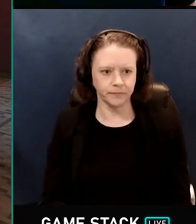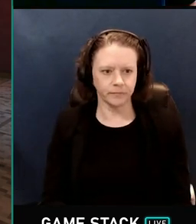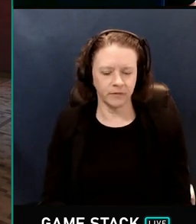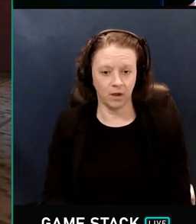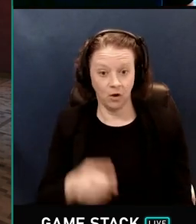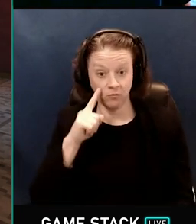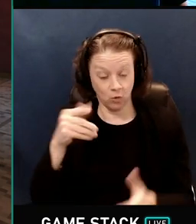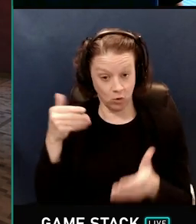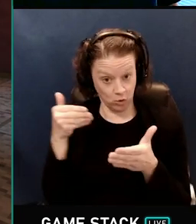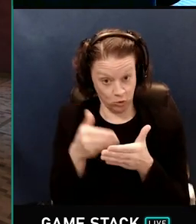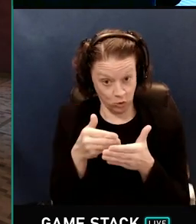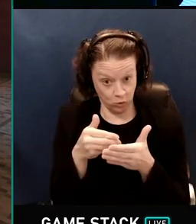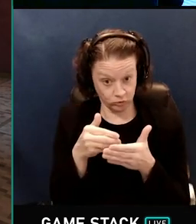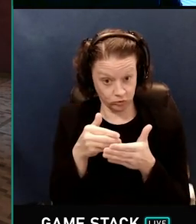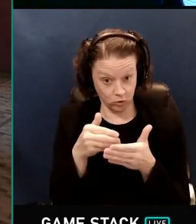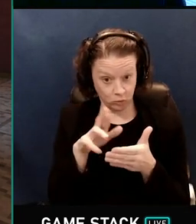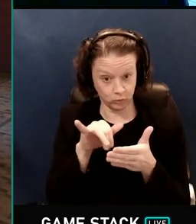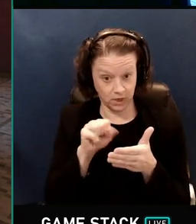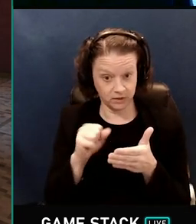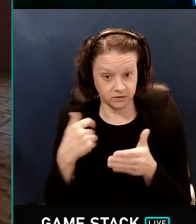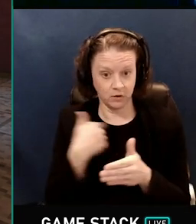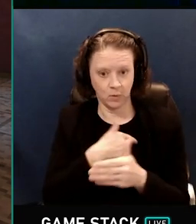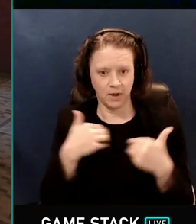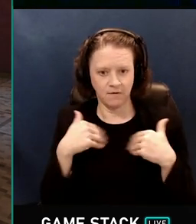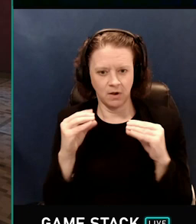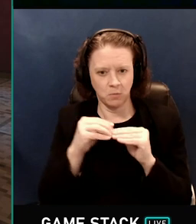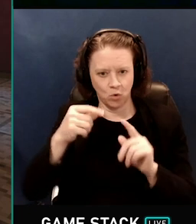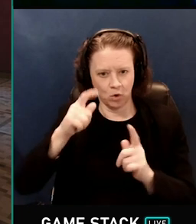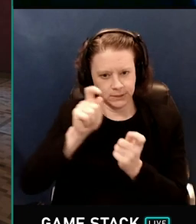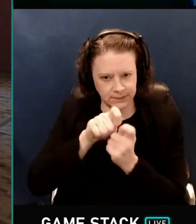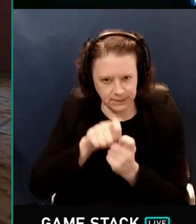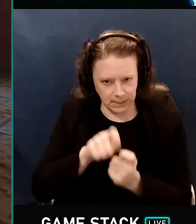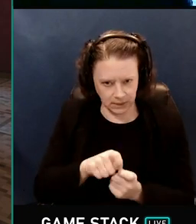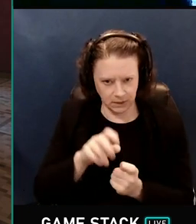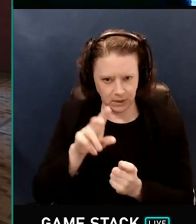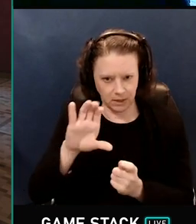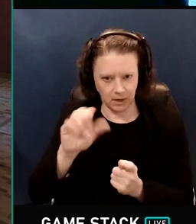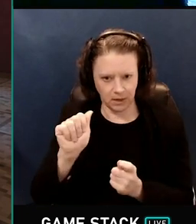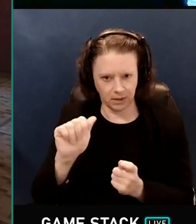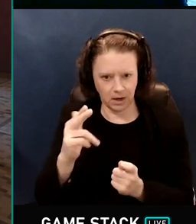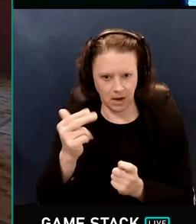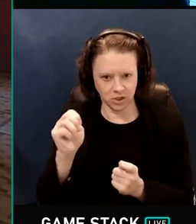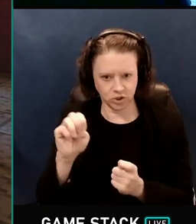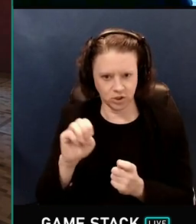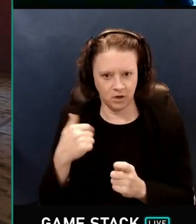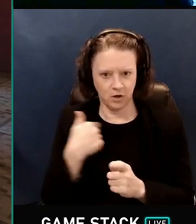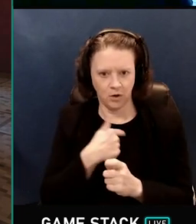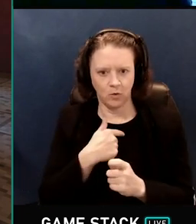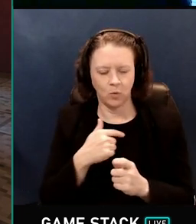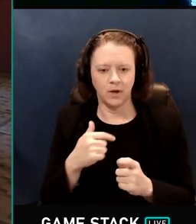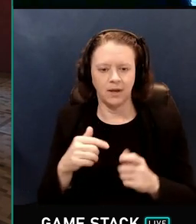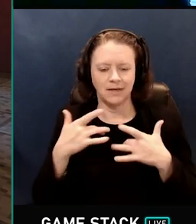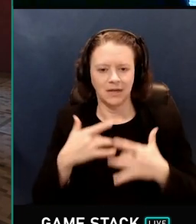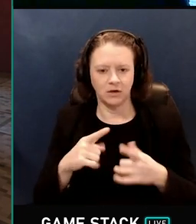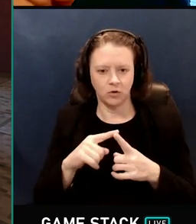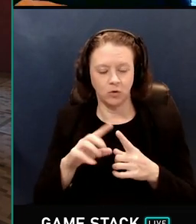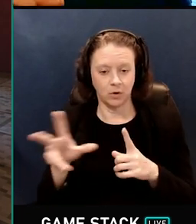For closer rays we have a more detailed cache. Here we cache incoming irradiance per vertex and use that